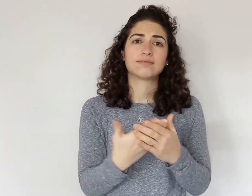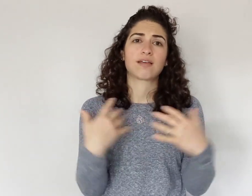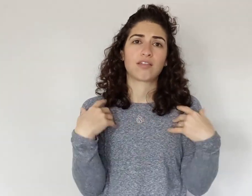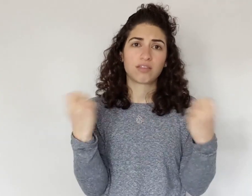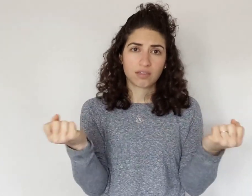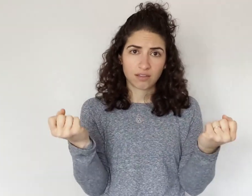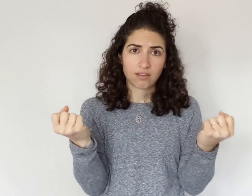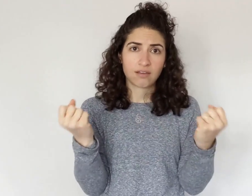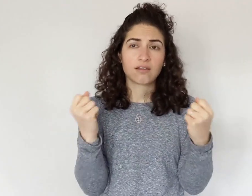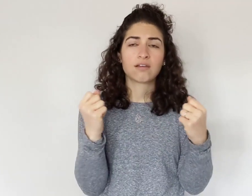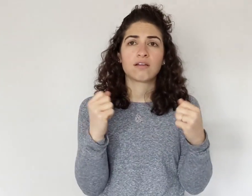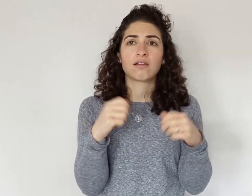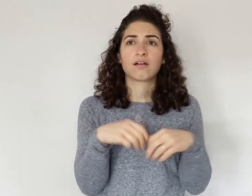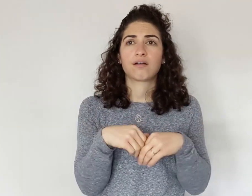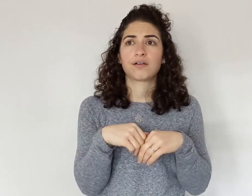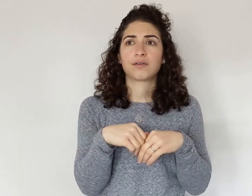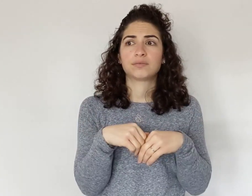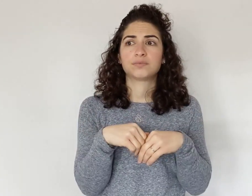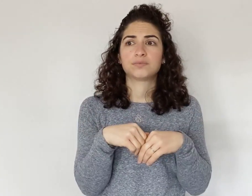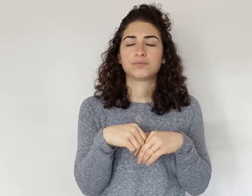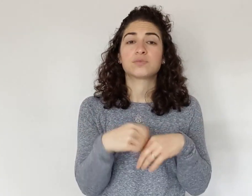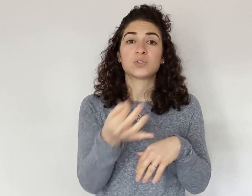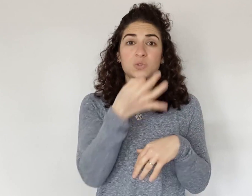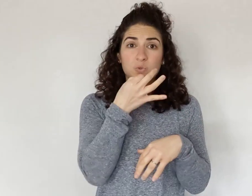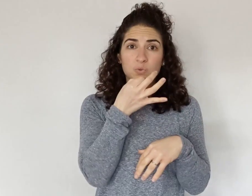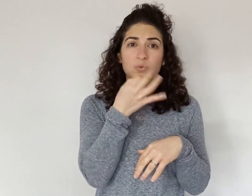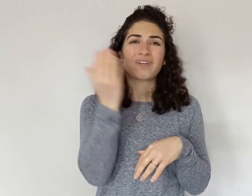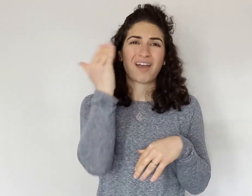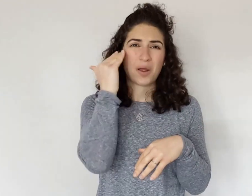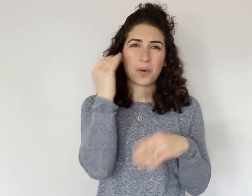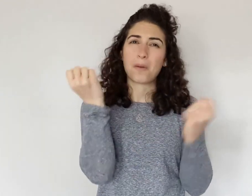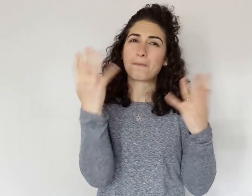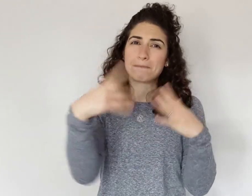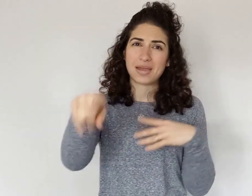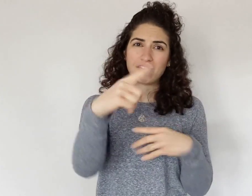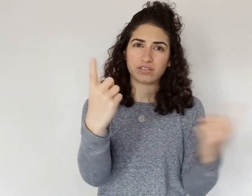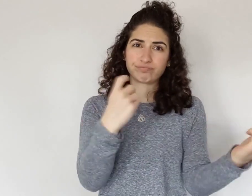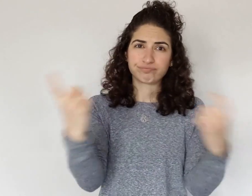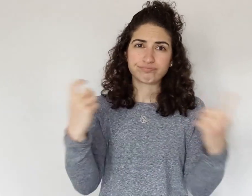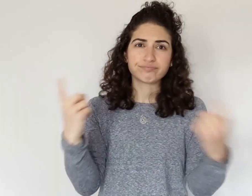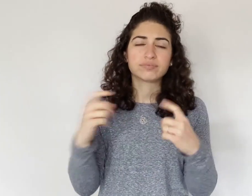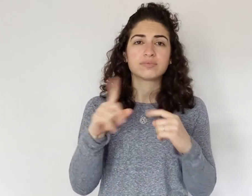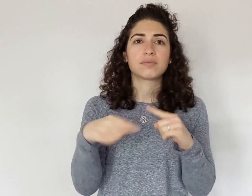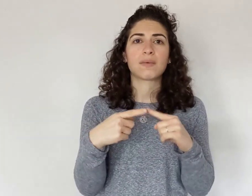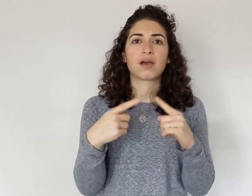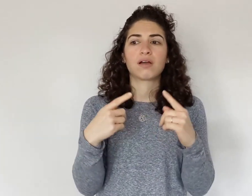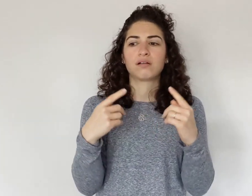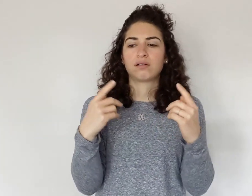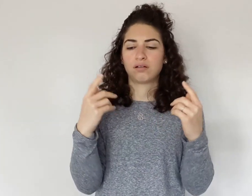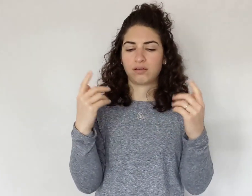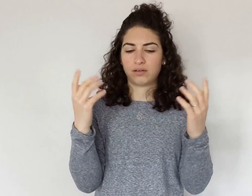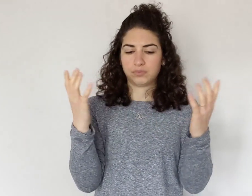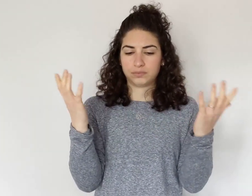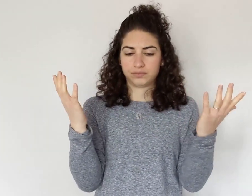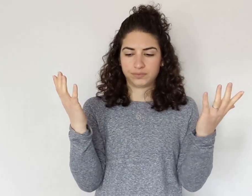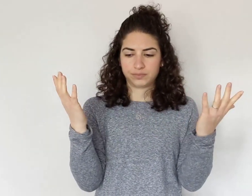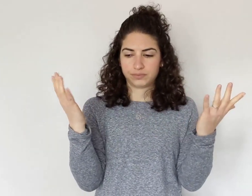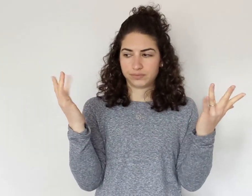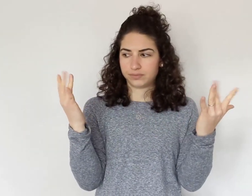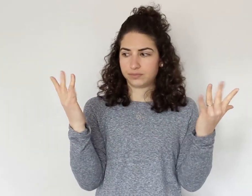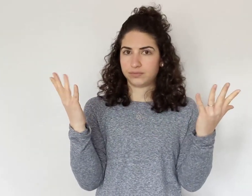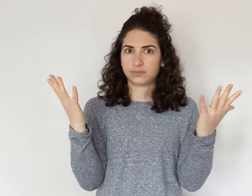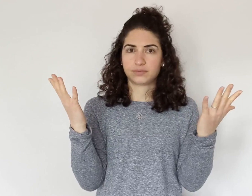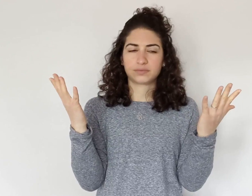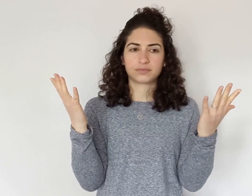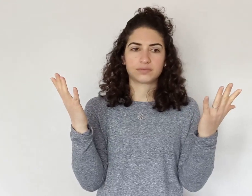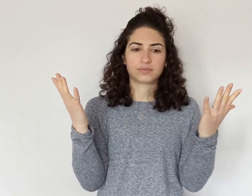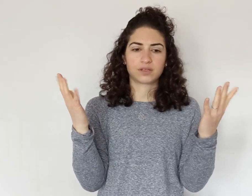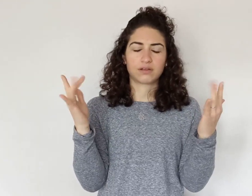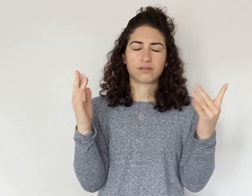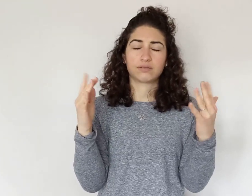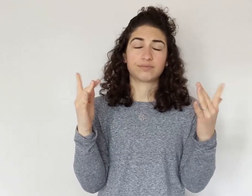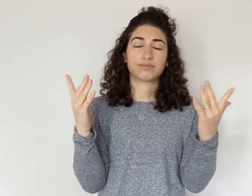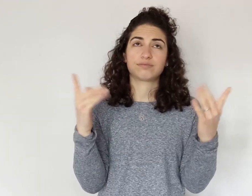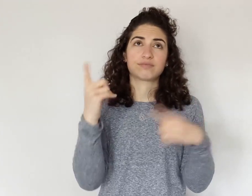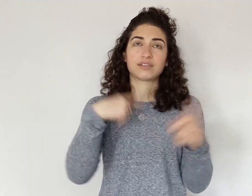and healthy, and -- soon, I know many of you have asked me about different signs